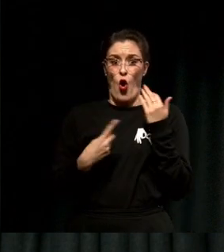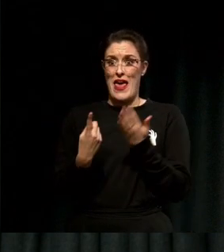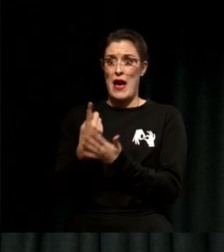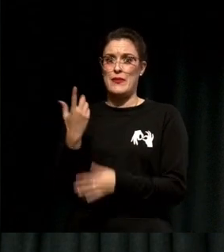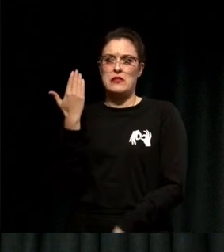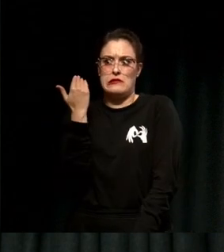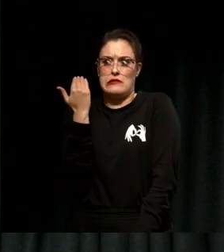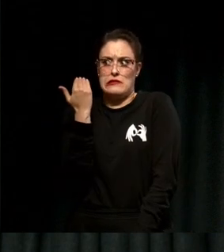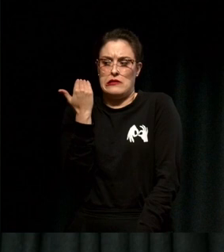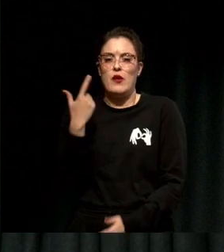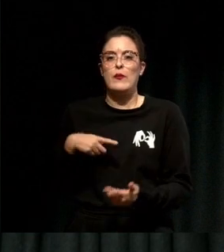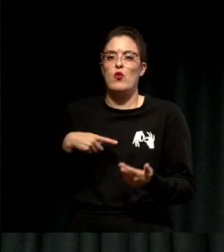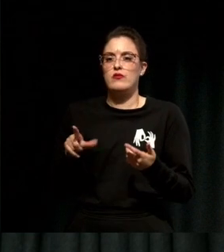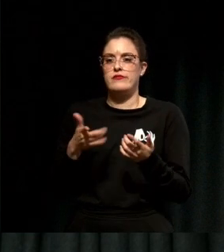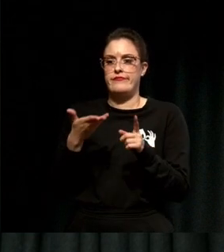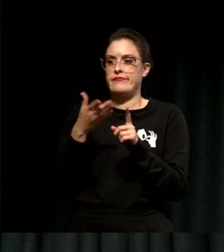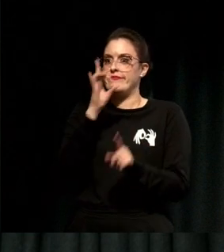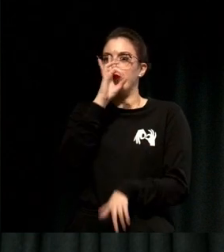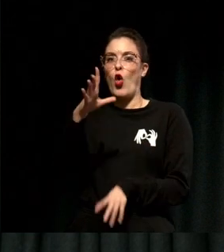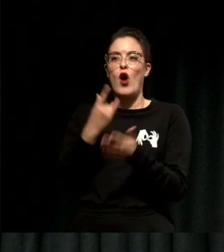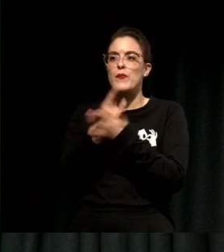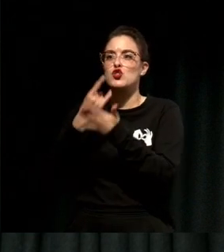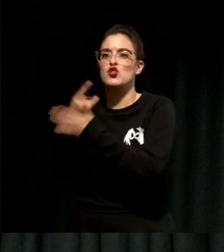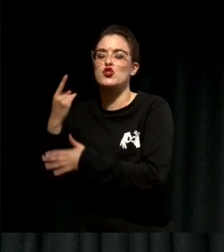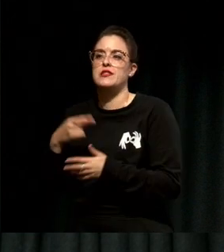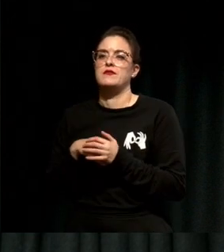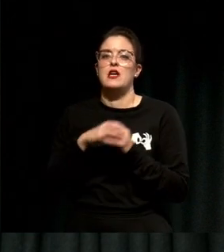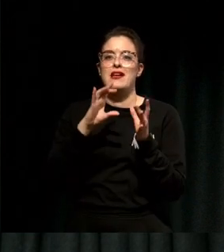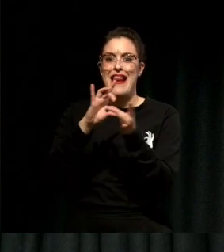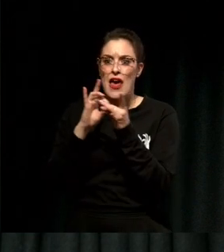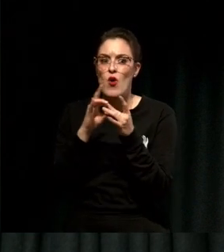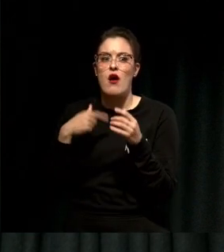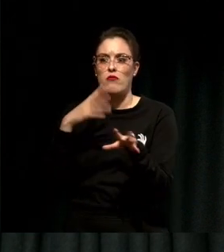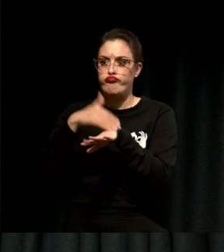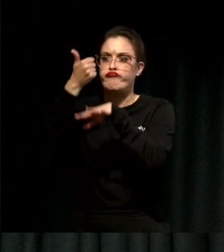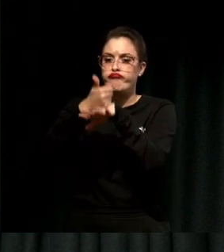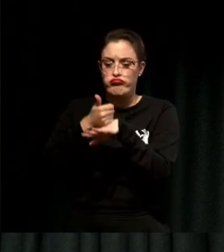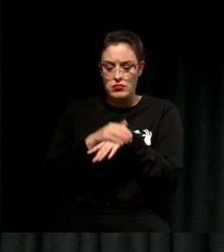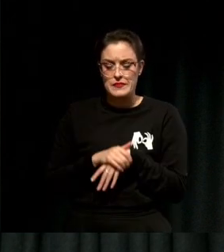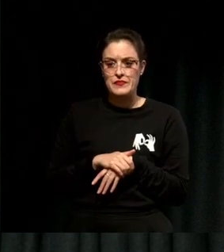came up along the way, and the network that I'd built, and the vulnerability that I put out there.